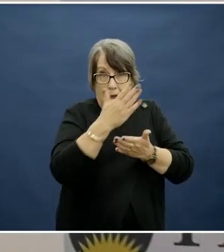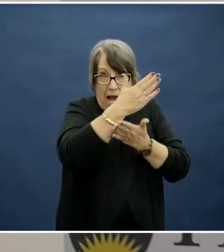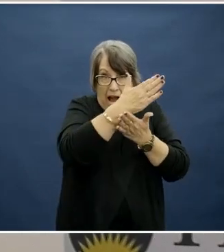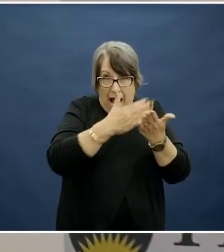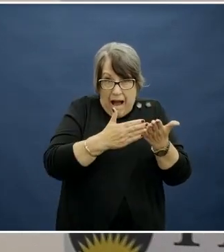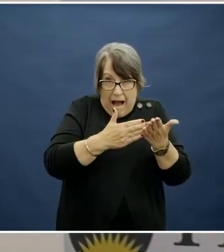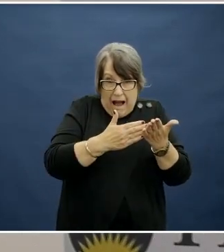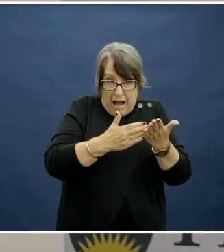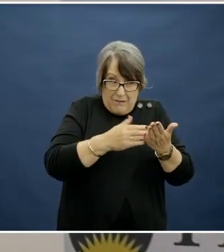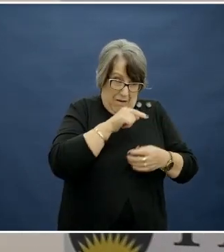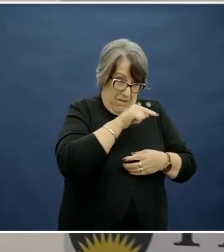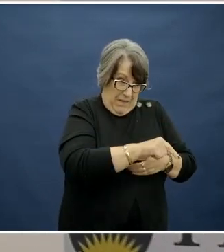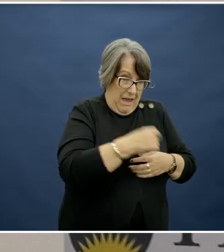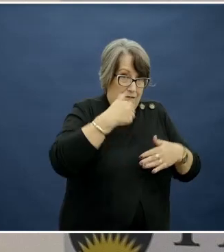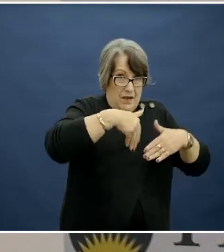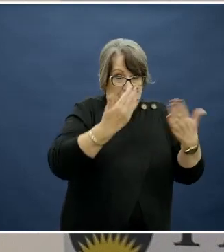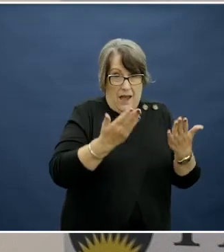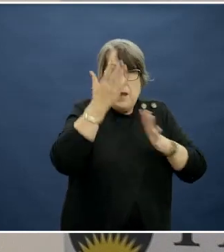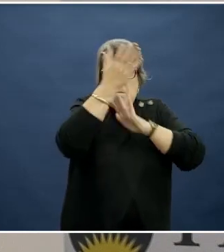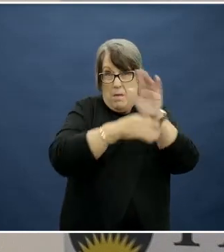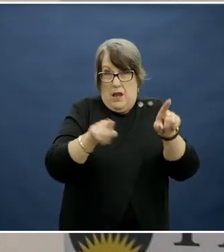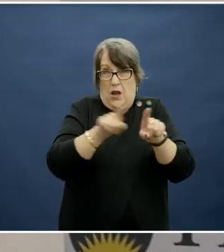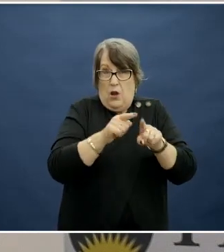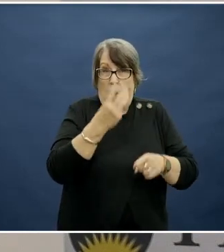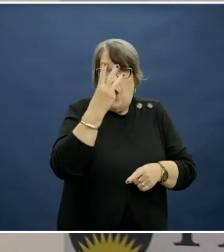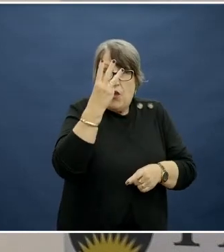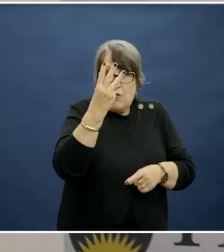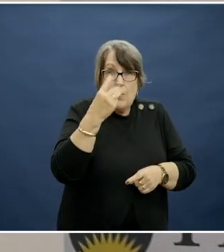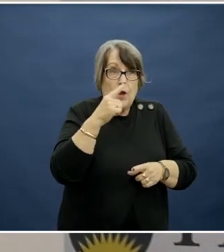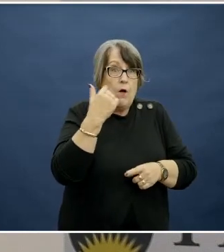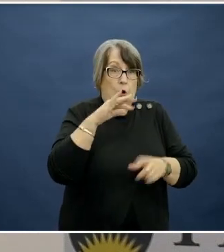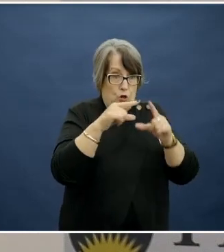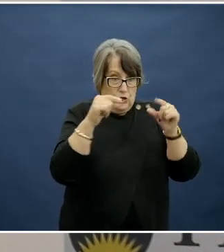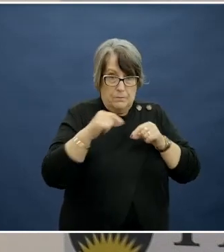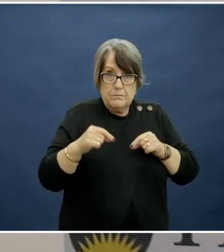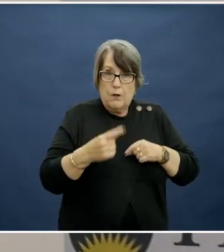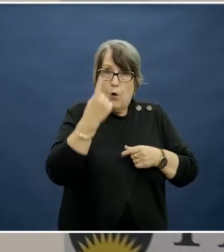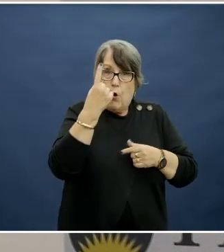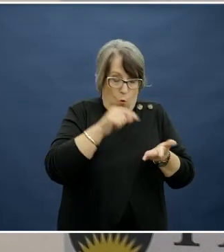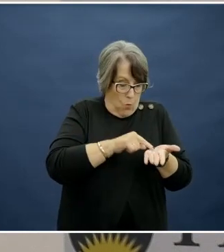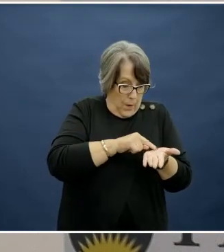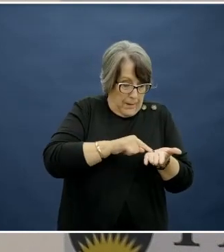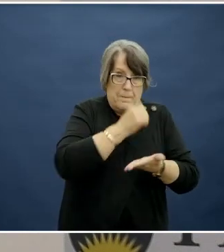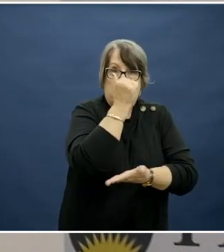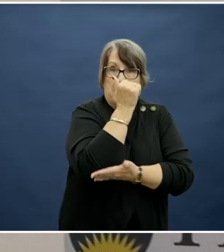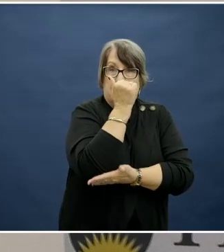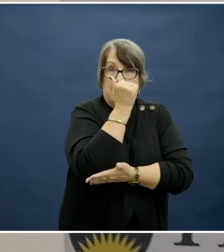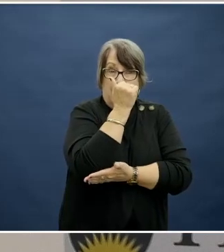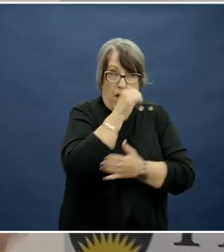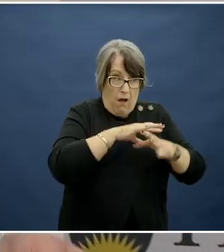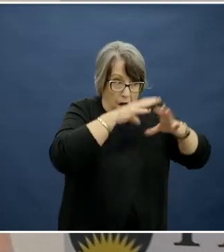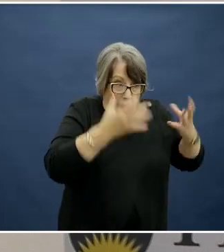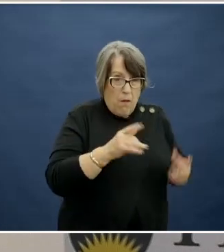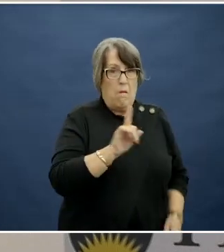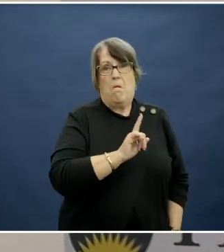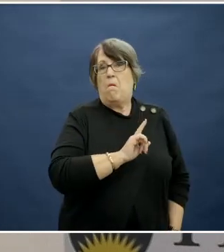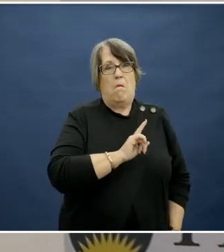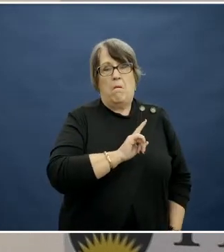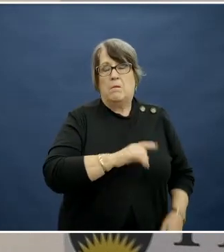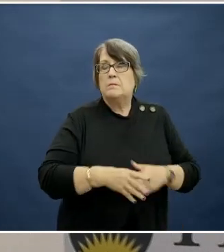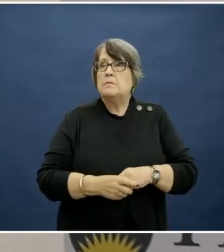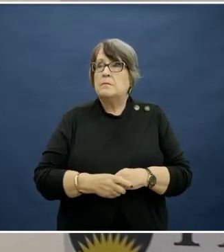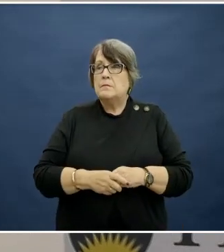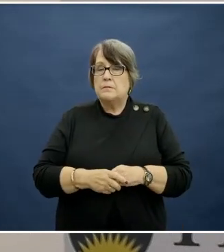a serve a day, and we can equate that to three hot chips or one small biscuit, so not a lot.